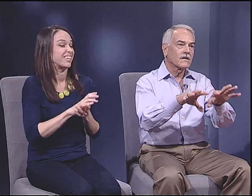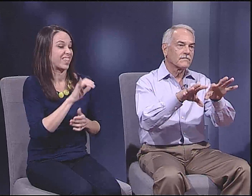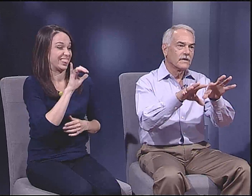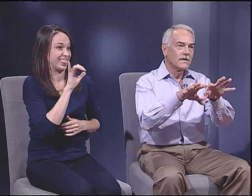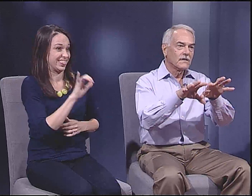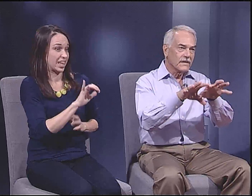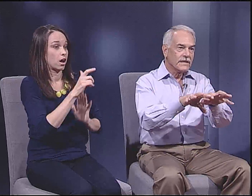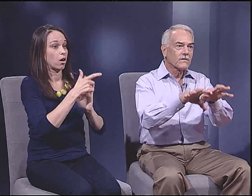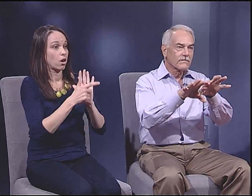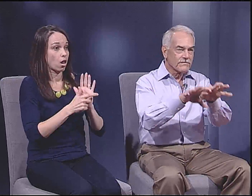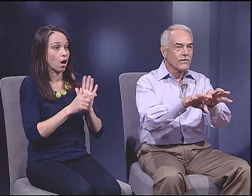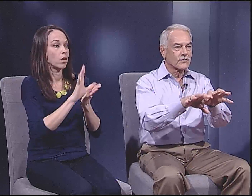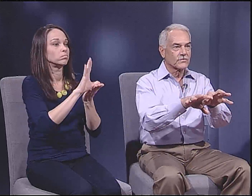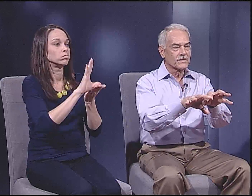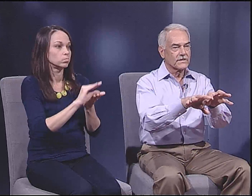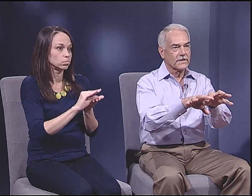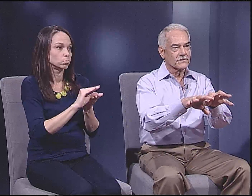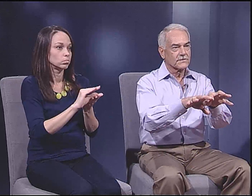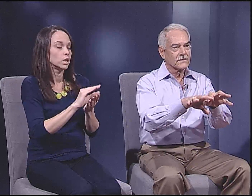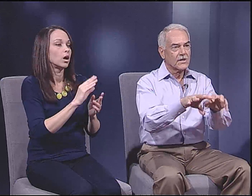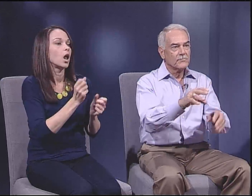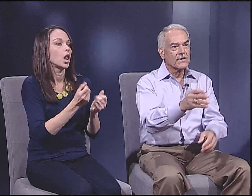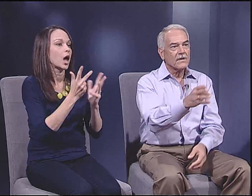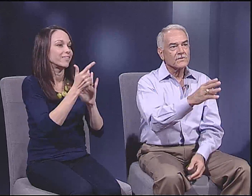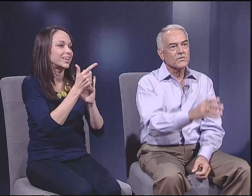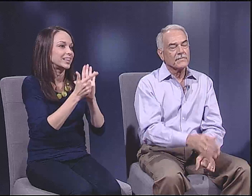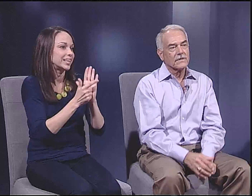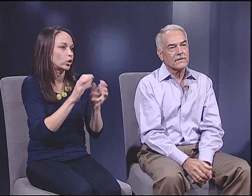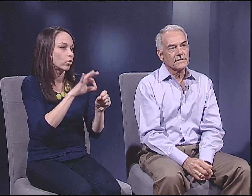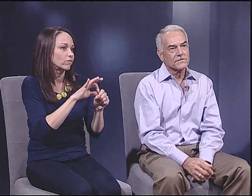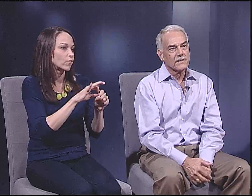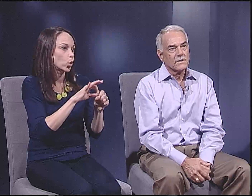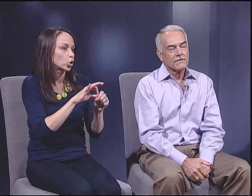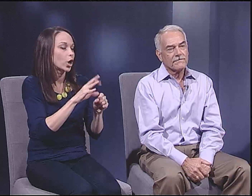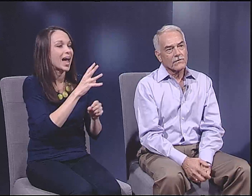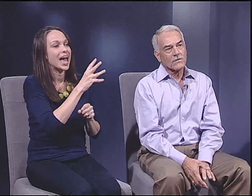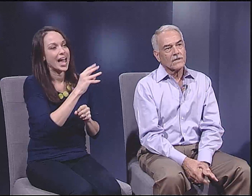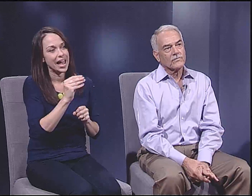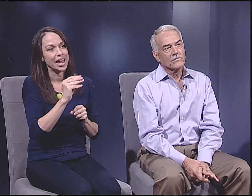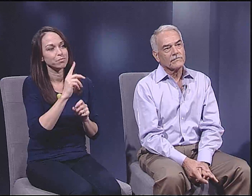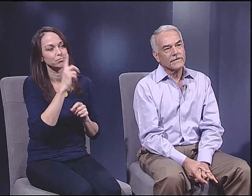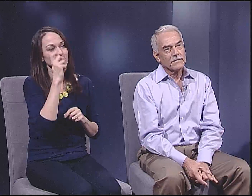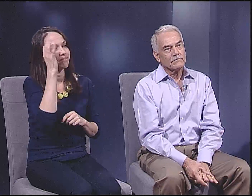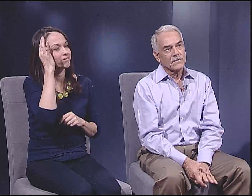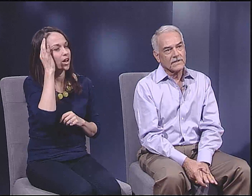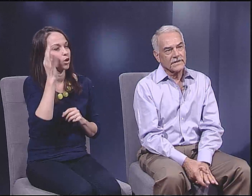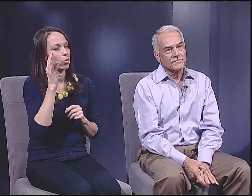of legal voters in Texas. But also because the Federal government believes